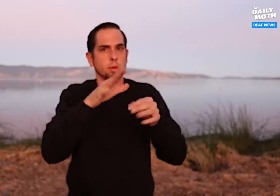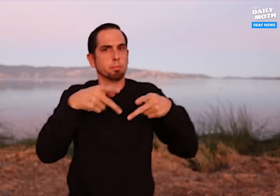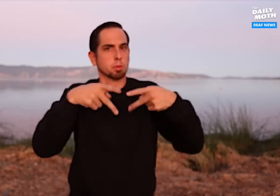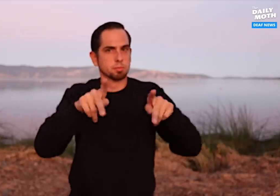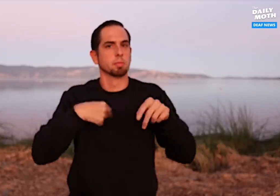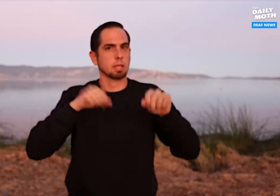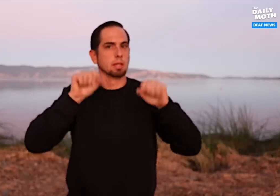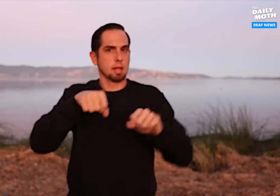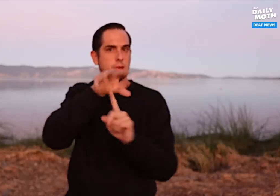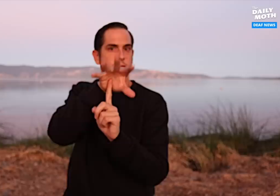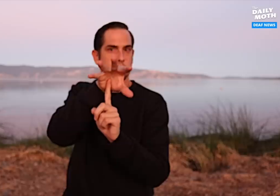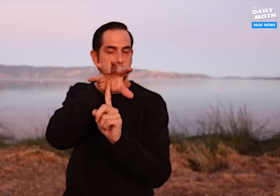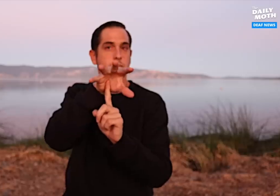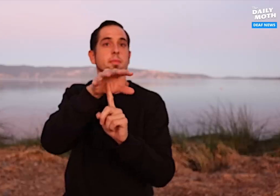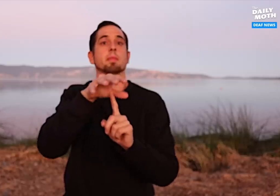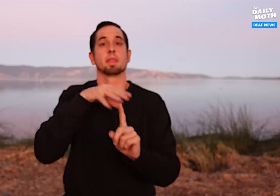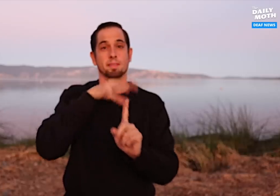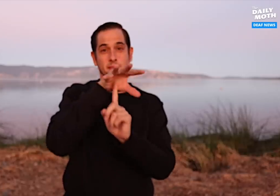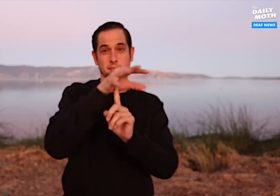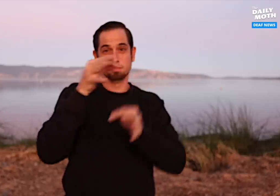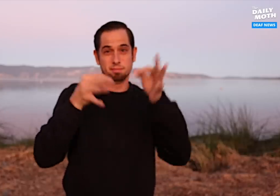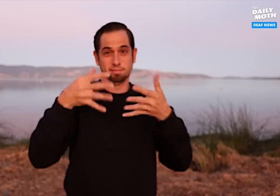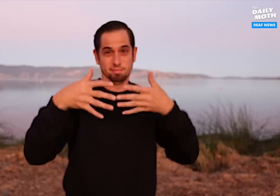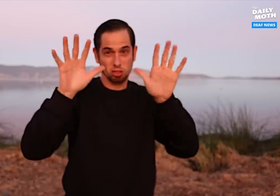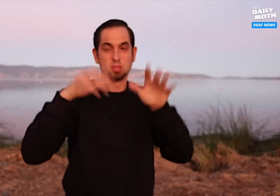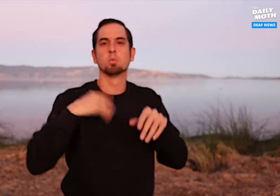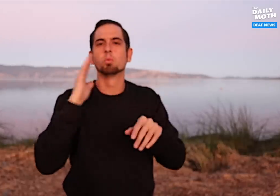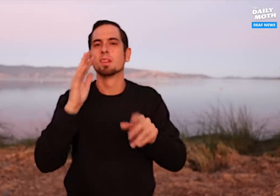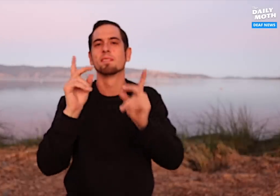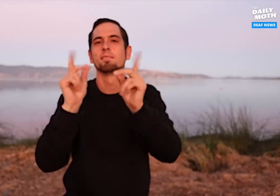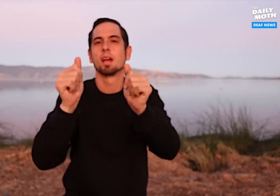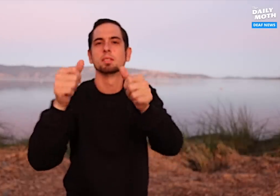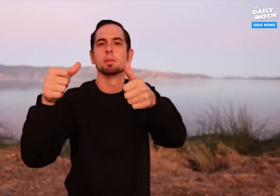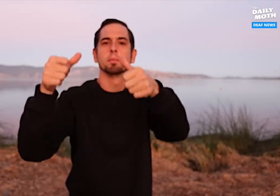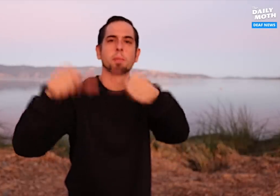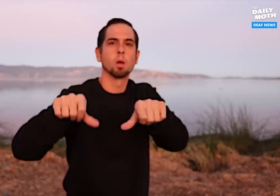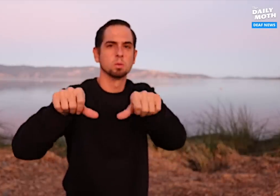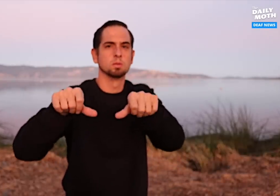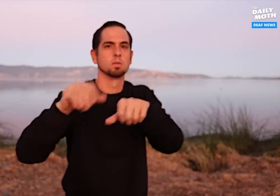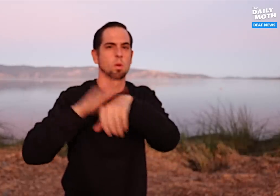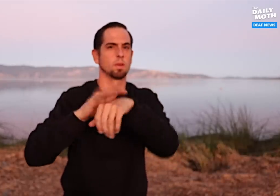I will make a quick post on Facebook after